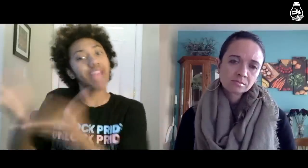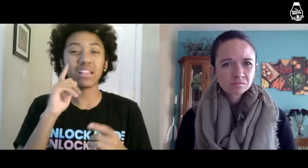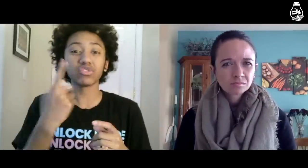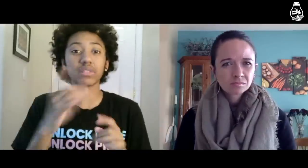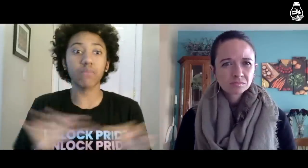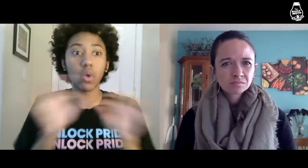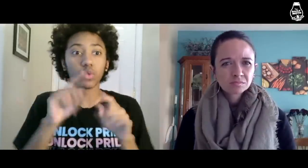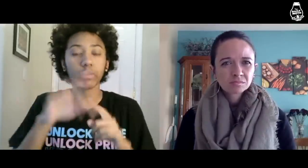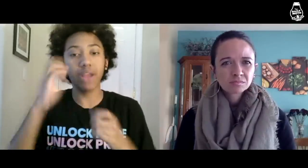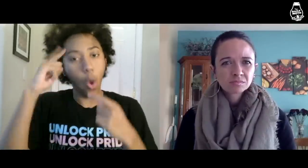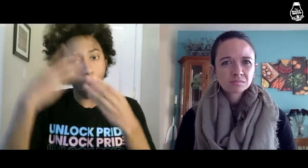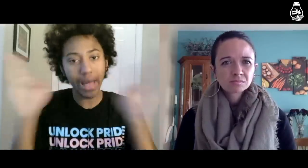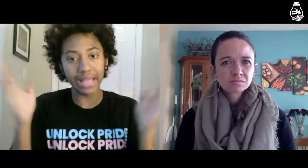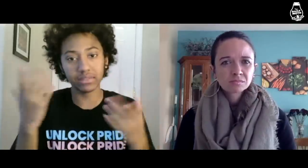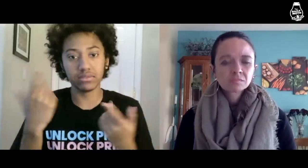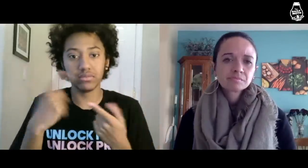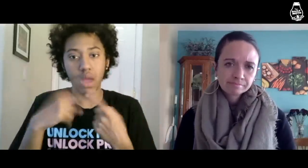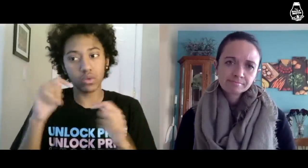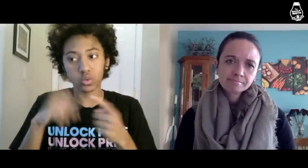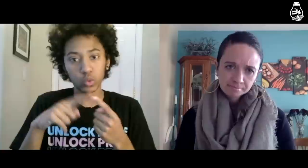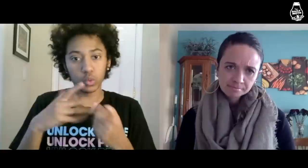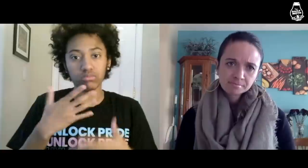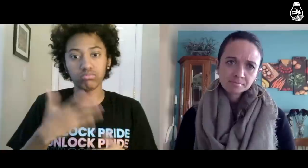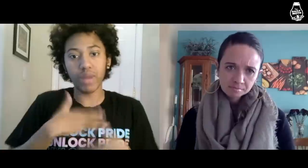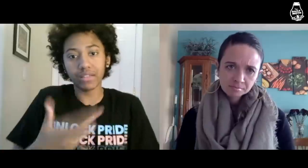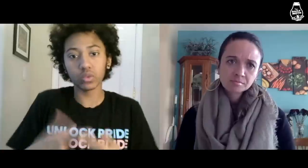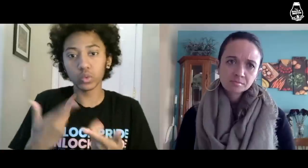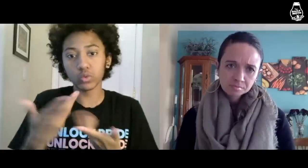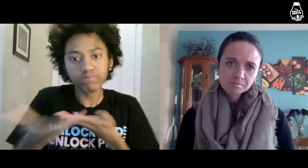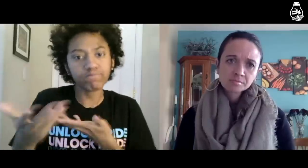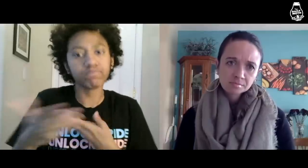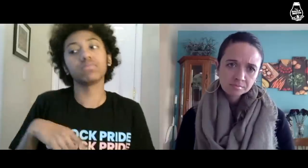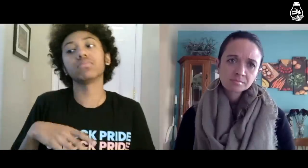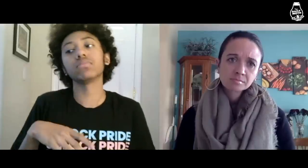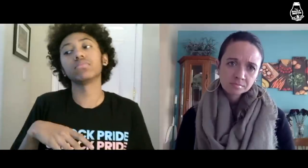I think it’s just importan to be open-minded and be willing to interact.